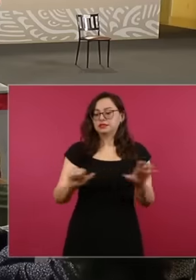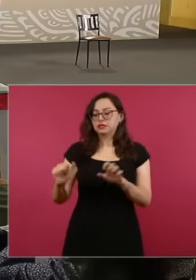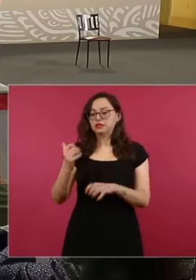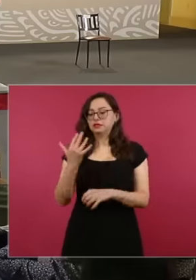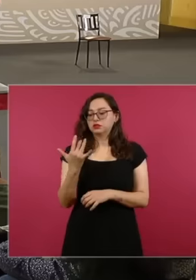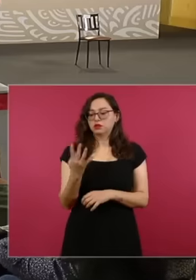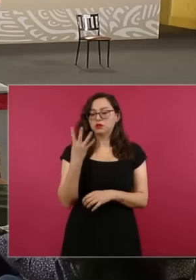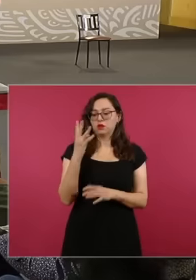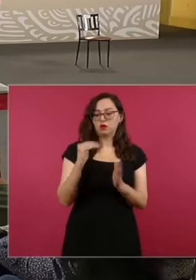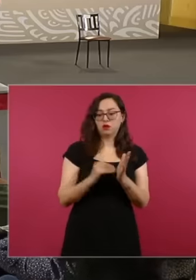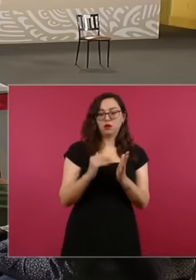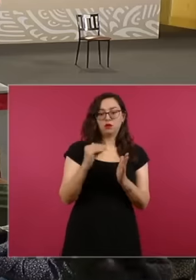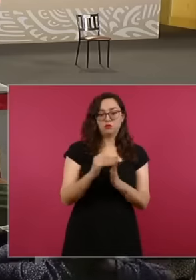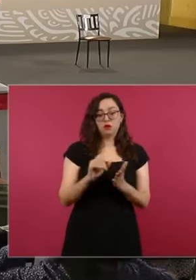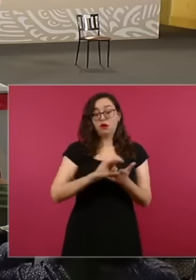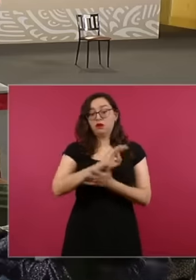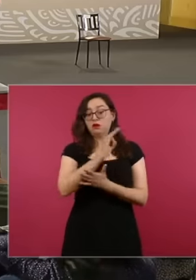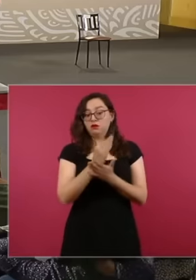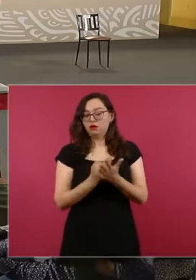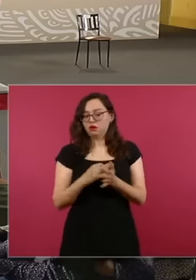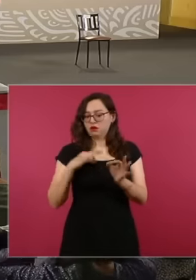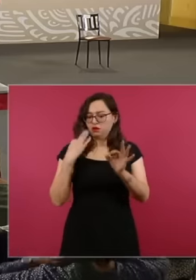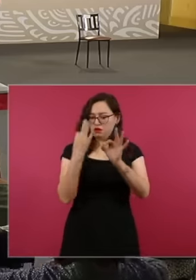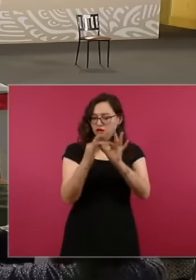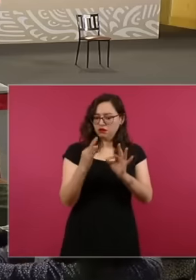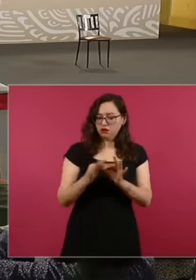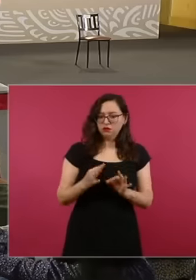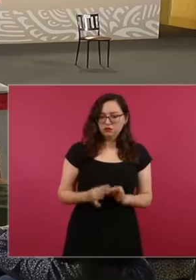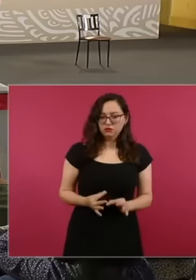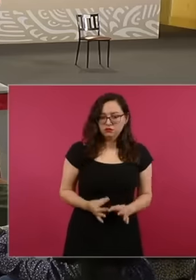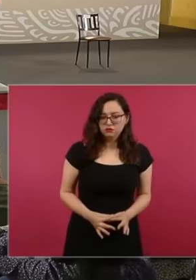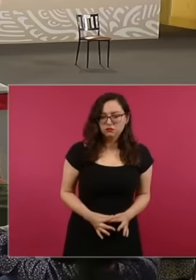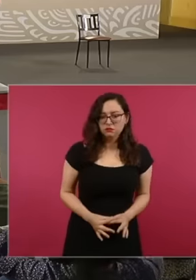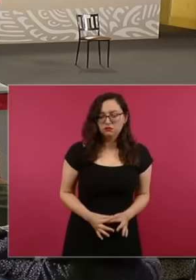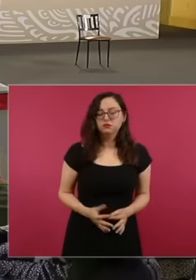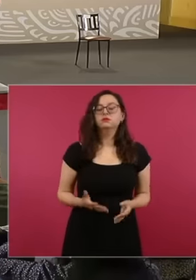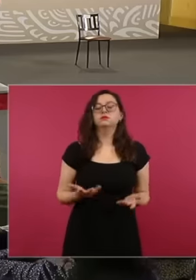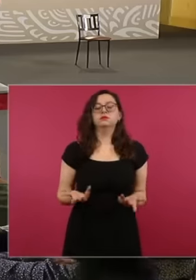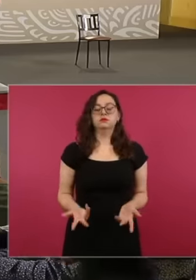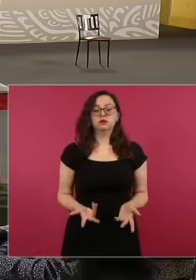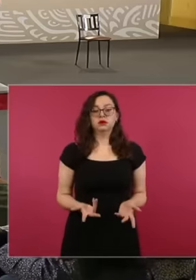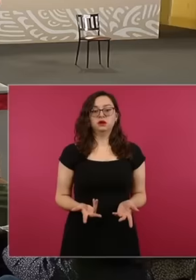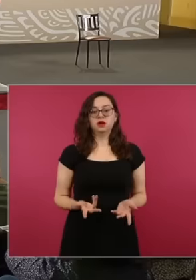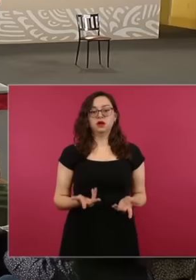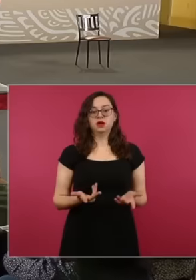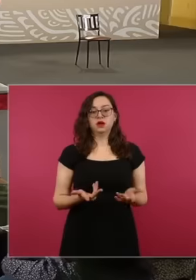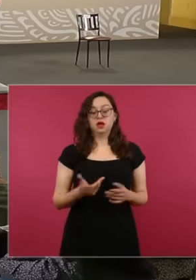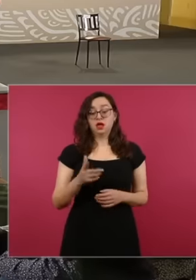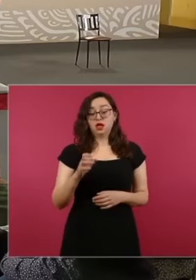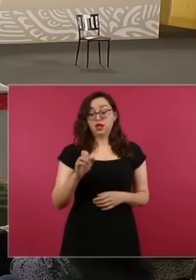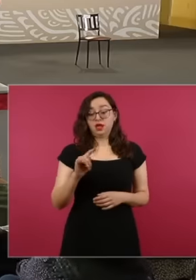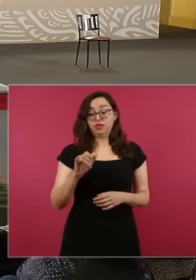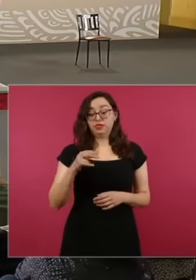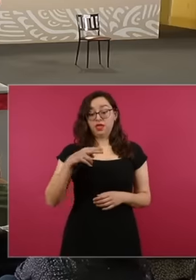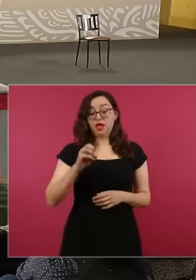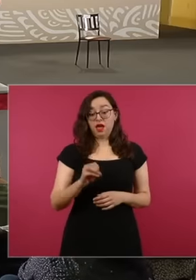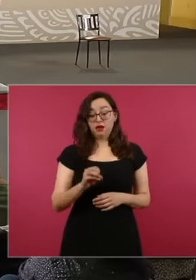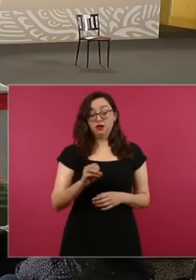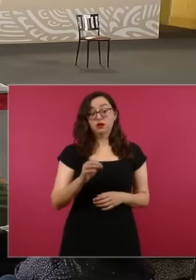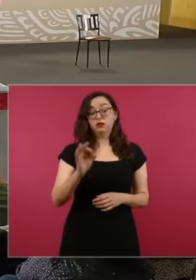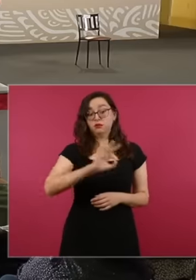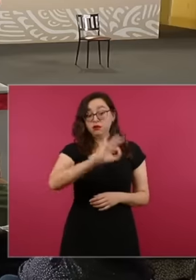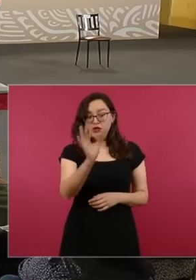billing adjustment and we stopped subsidizing the price of ethane and its transportation and now the